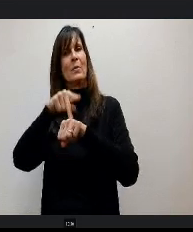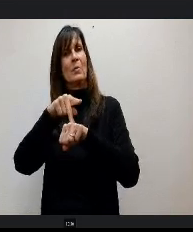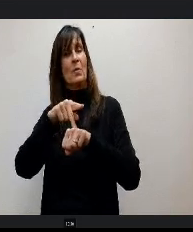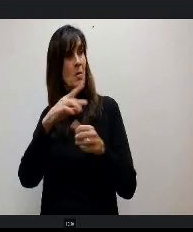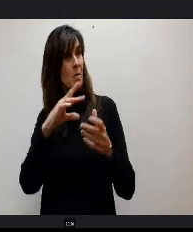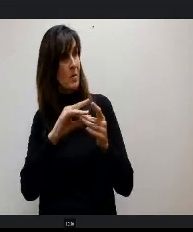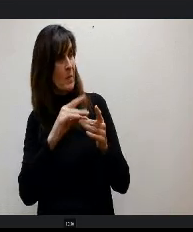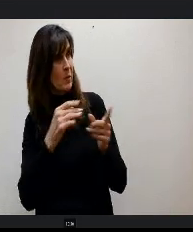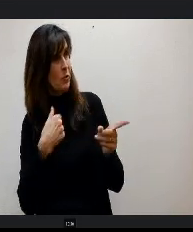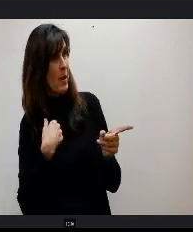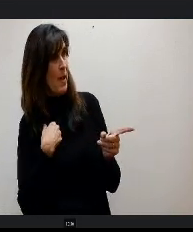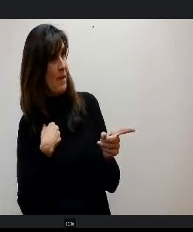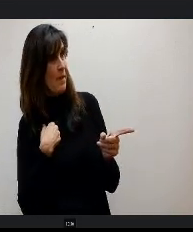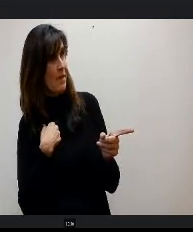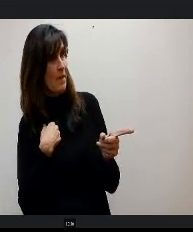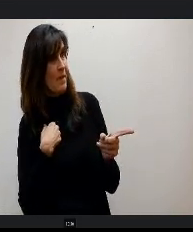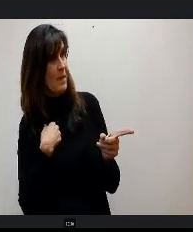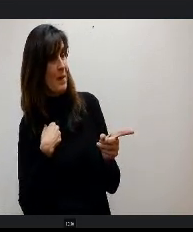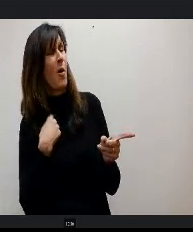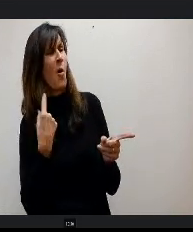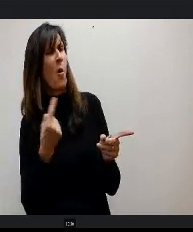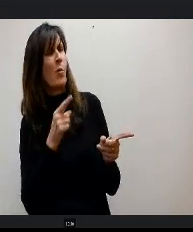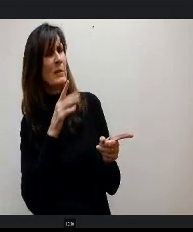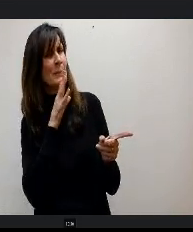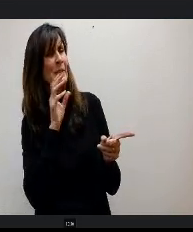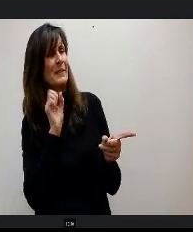She's never at a loss for words, I'll tell you that. Come on.